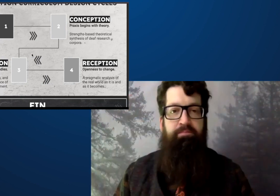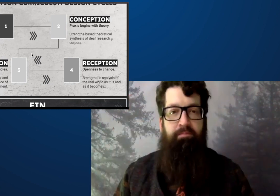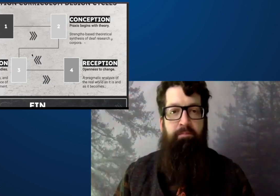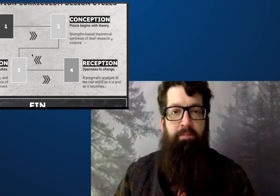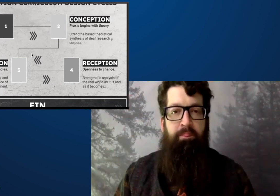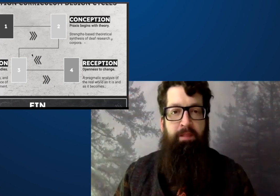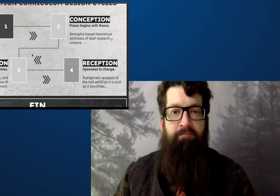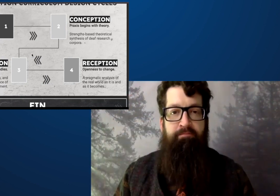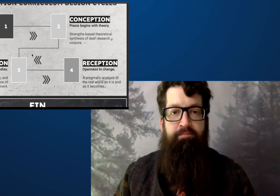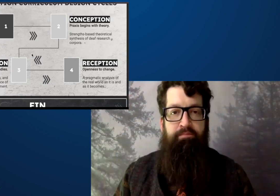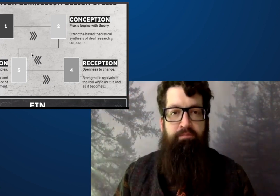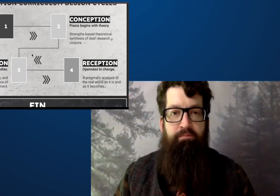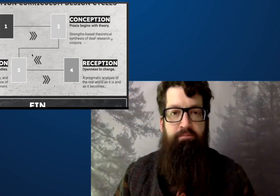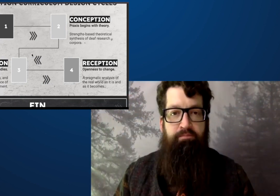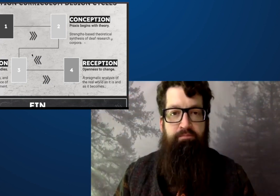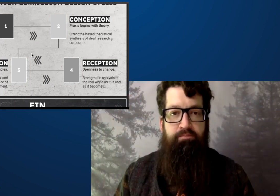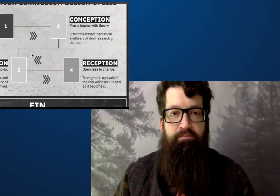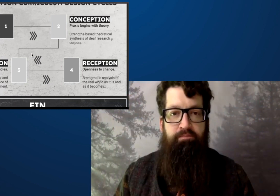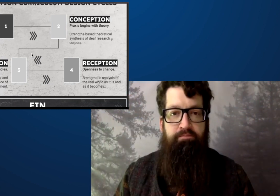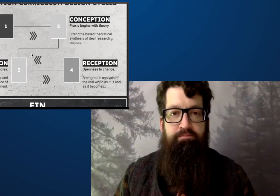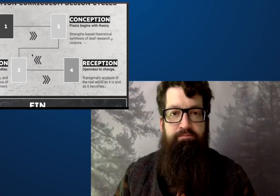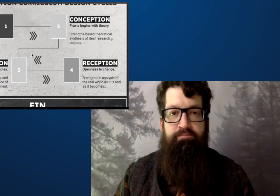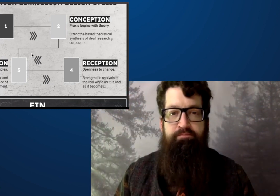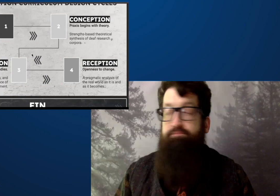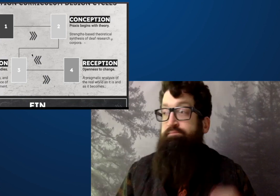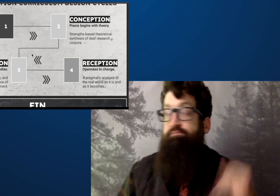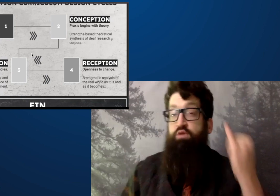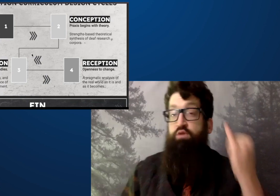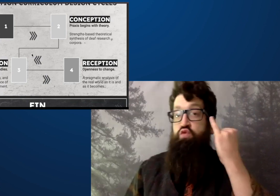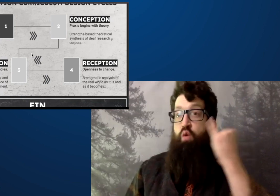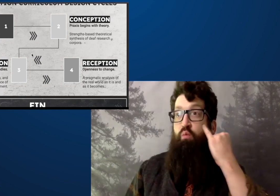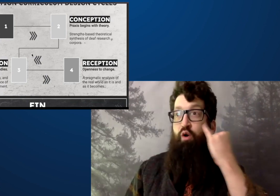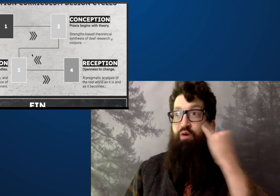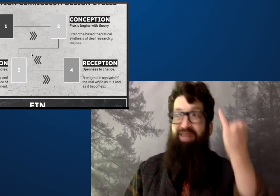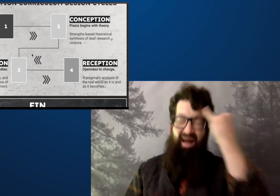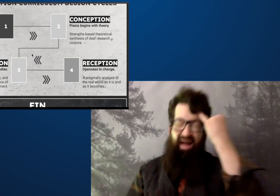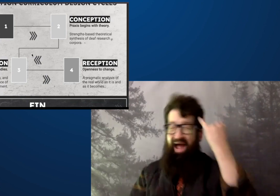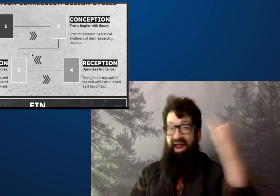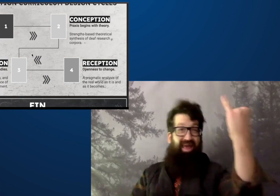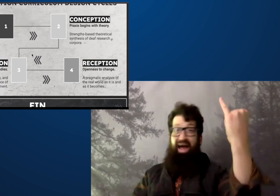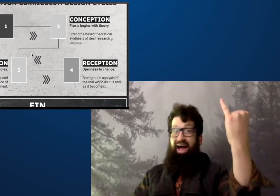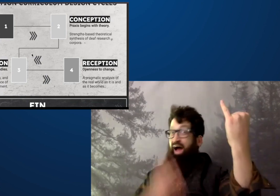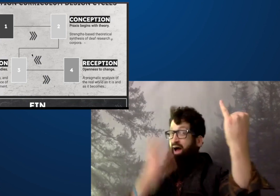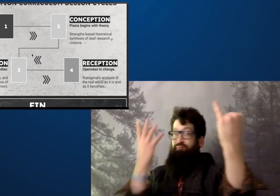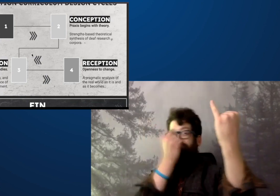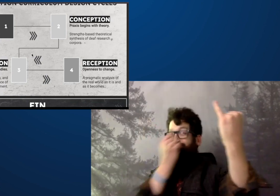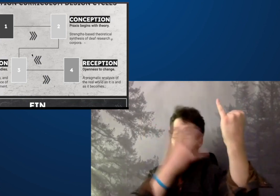You have to find where you can adapt and make things fit.